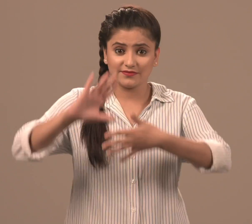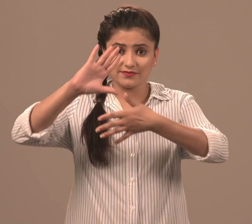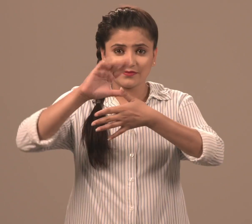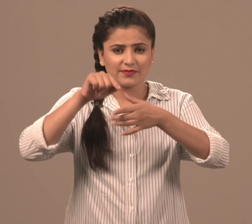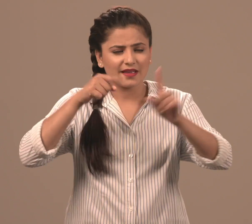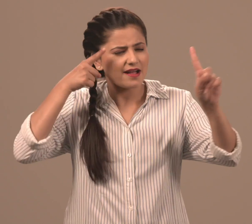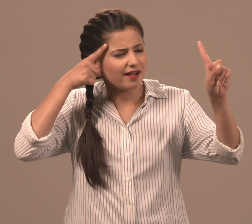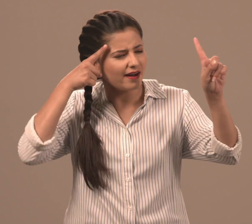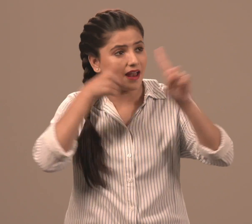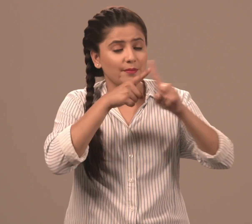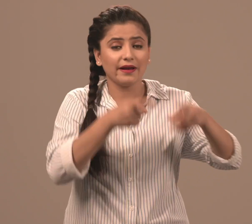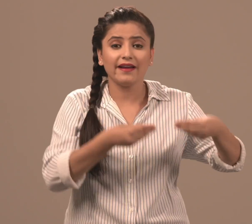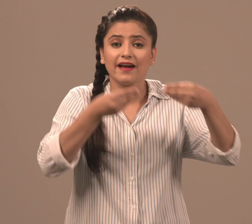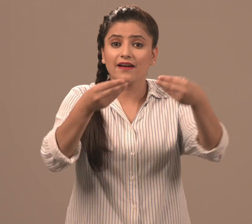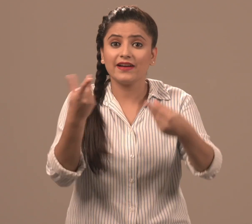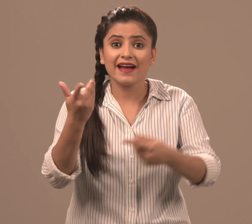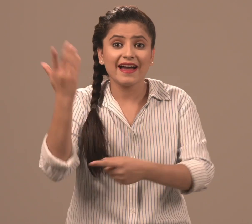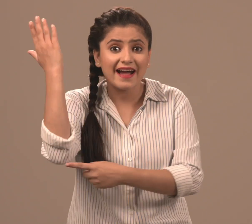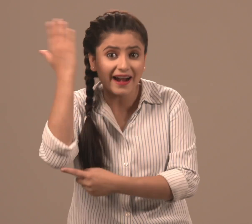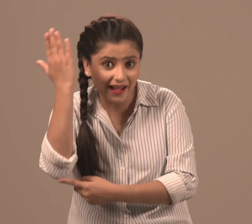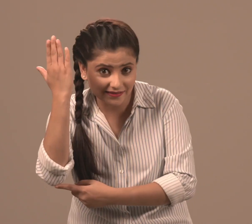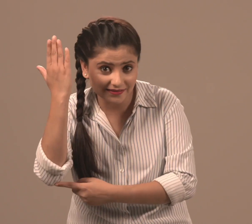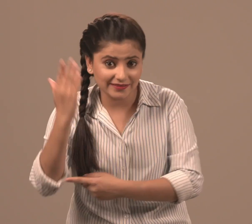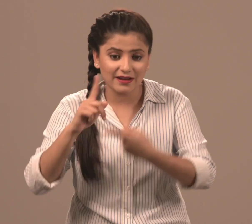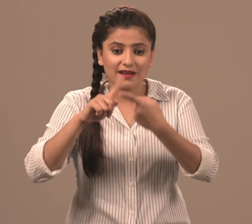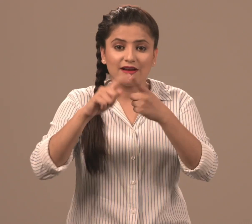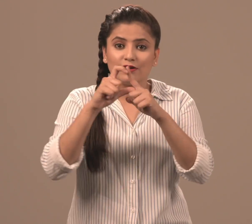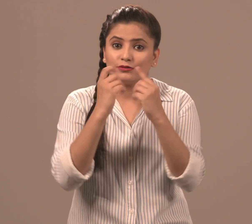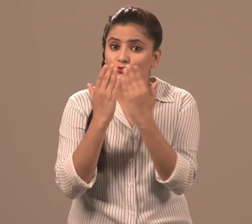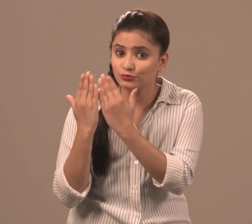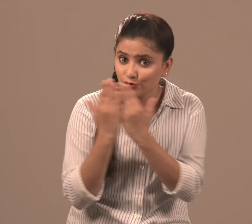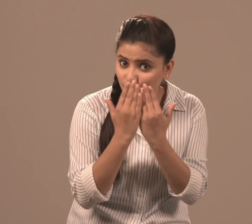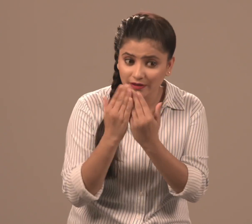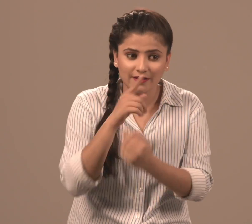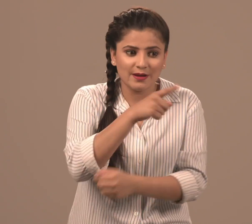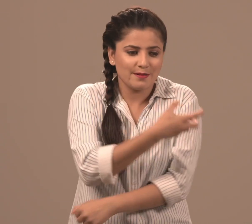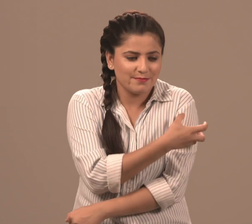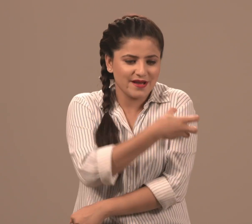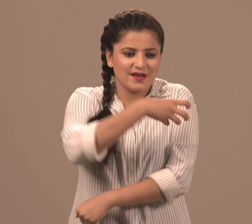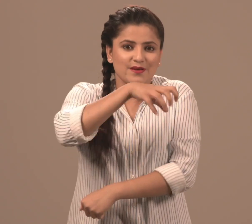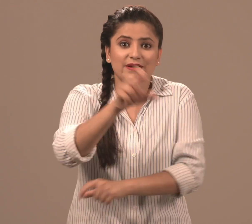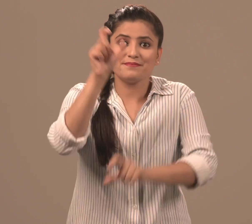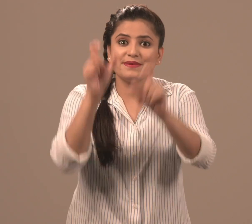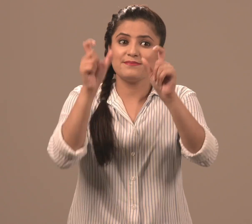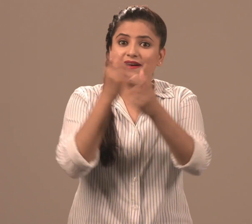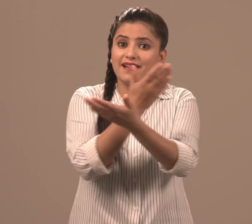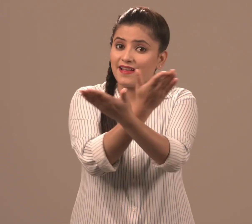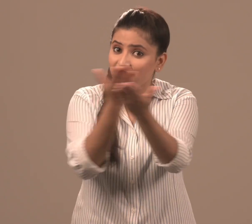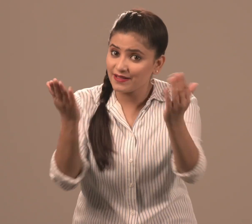YAD aims to provide lectures, education and empowerment to everyone.